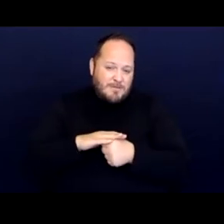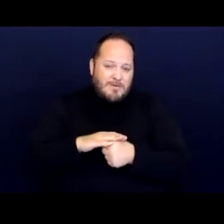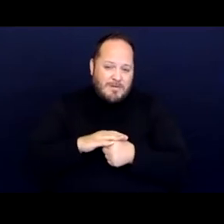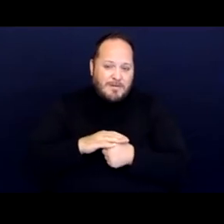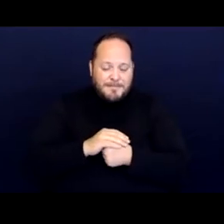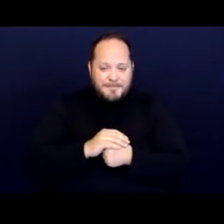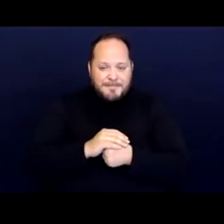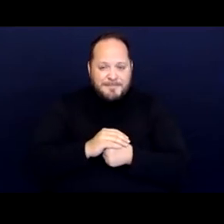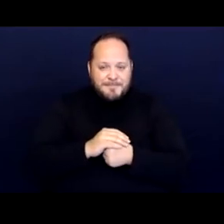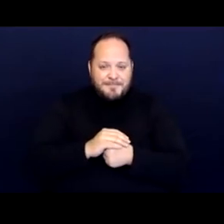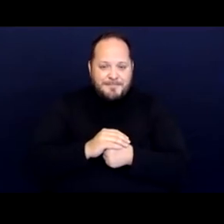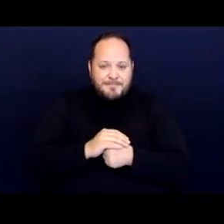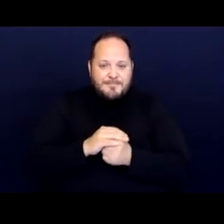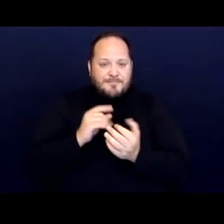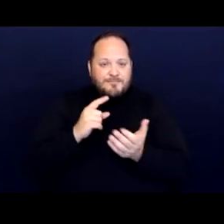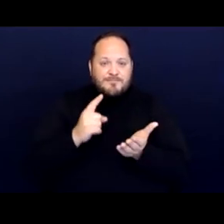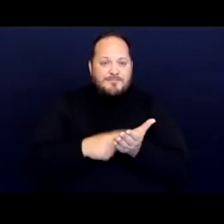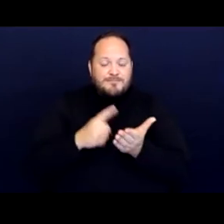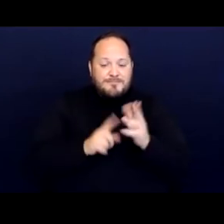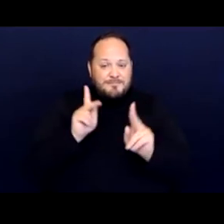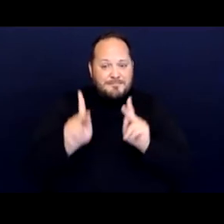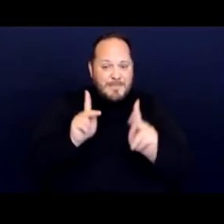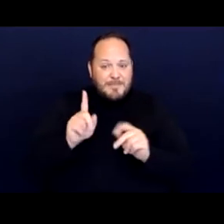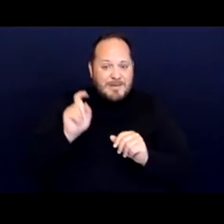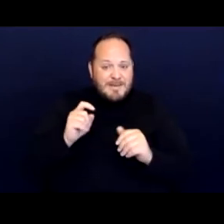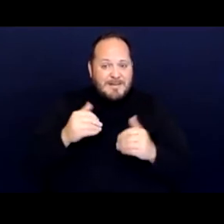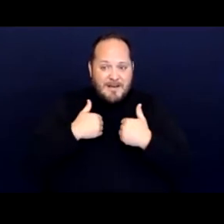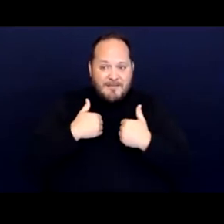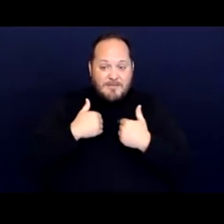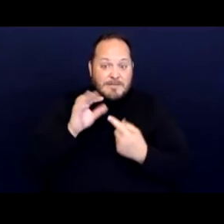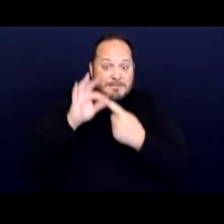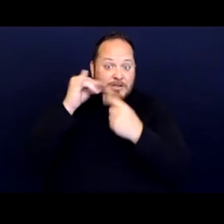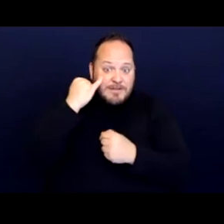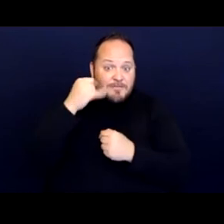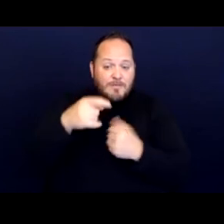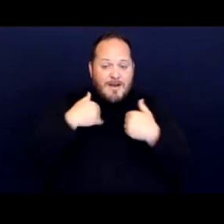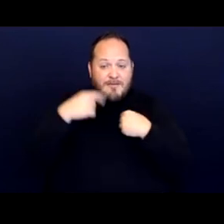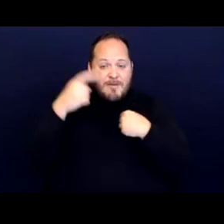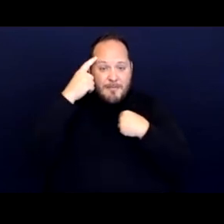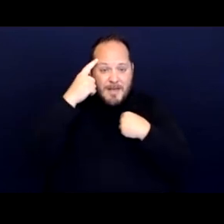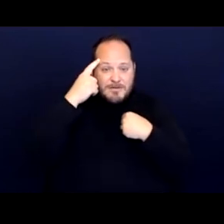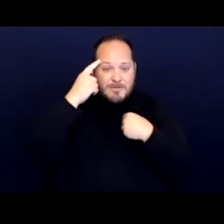and sometimes people need to have especially if you have mental intellectual disabilities